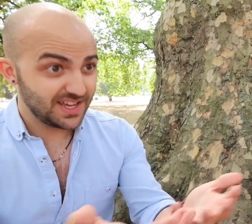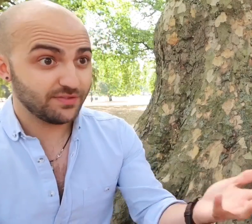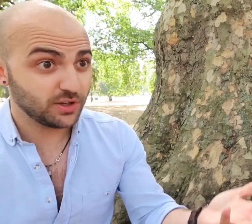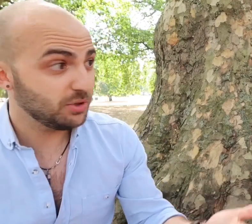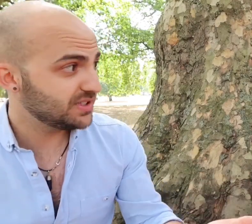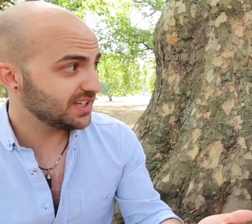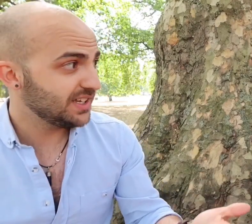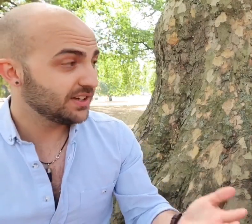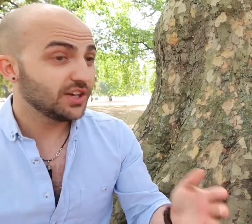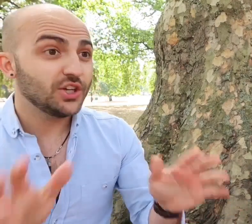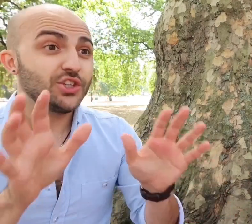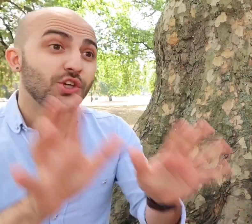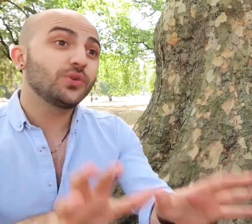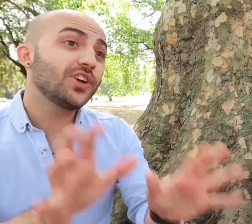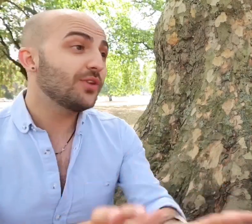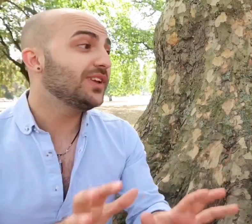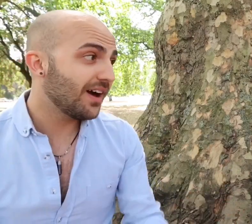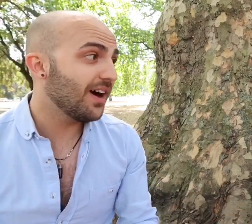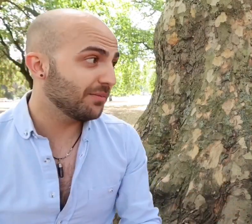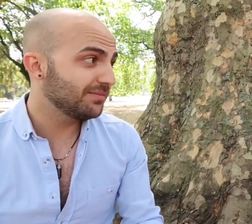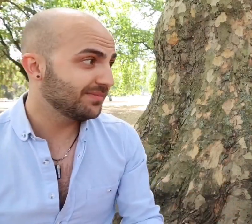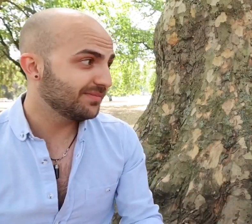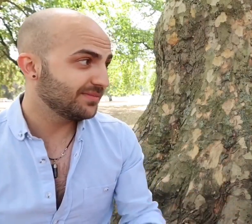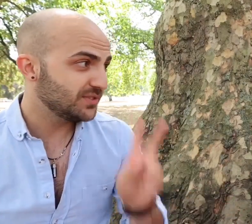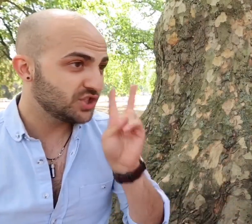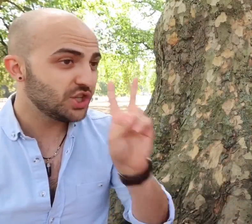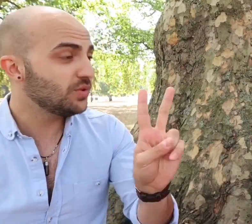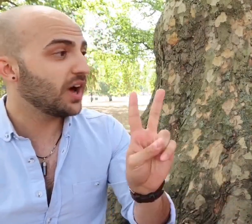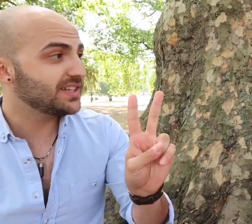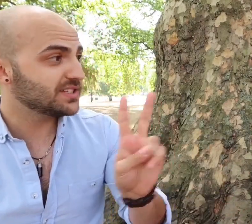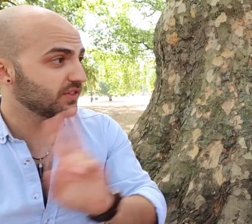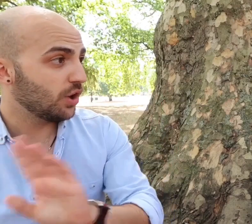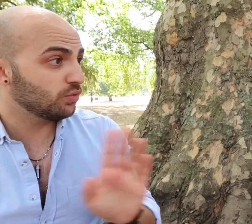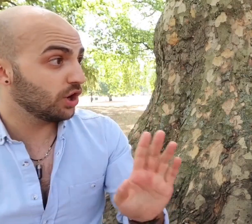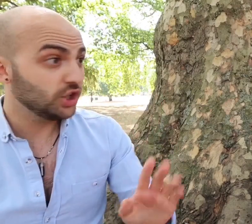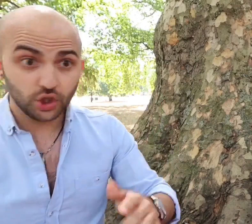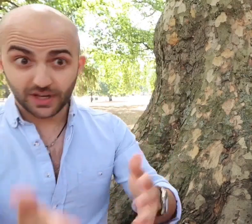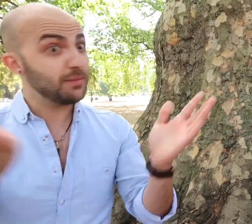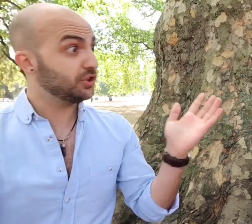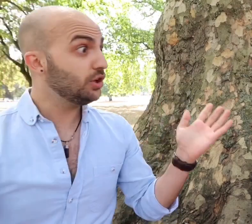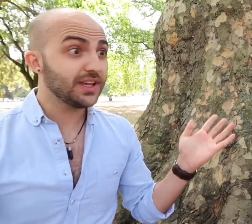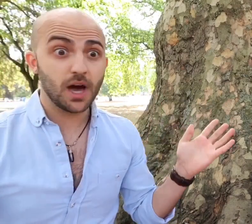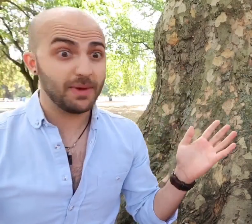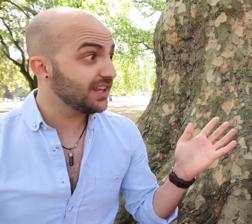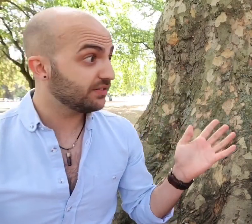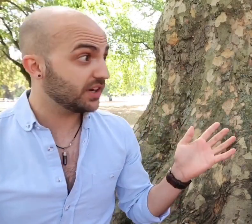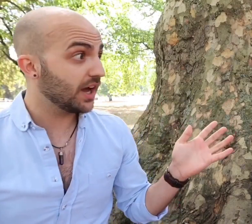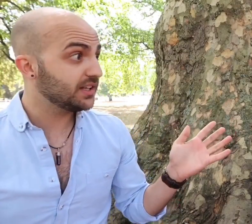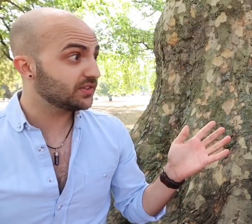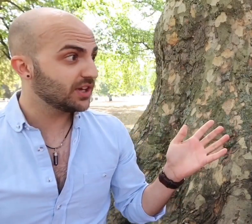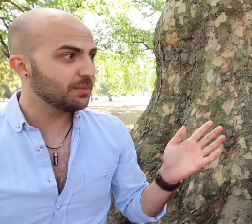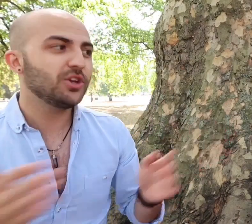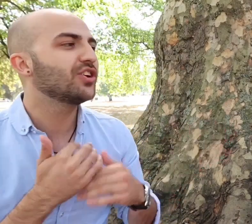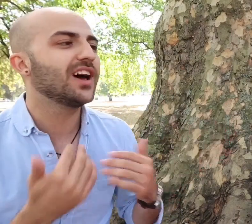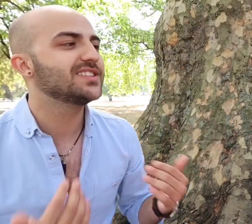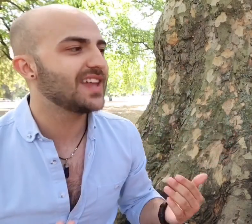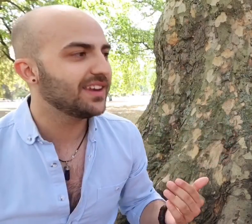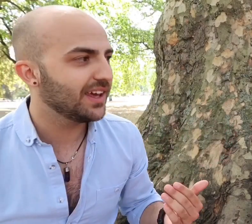Deaf community "you can only come two nights of the whole run... you can absolutely come any of the nights but you're not gonna understand it"